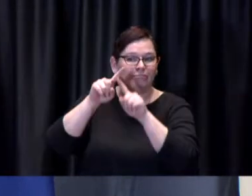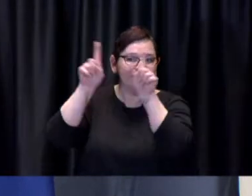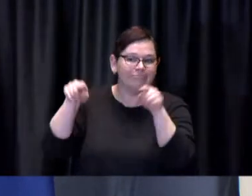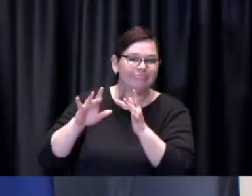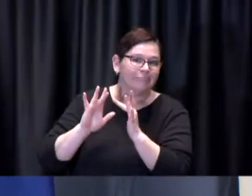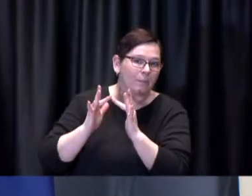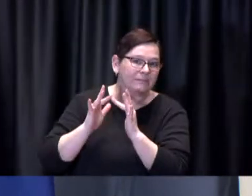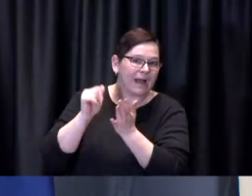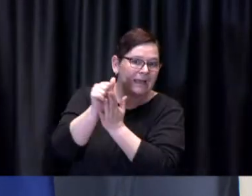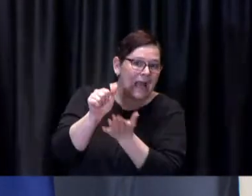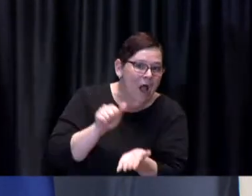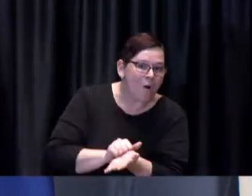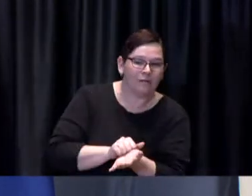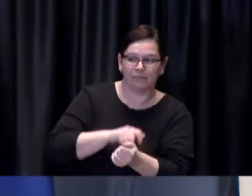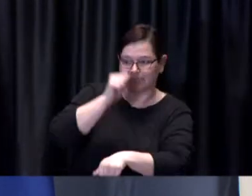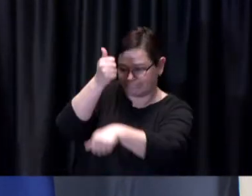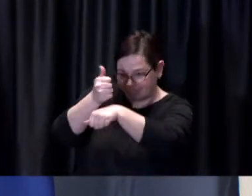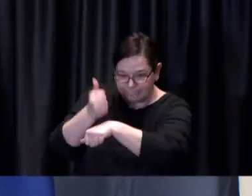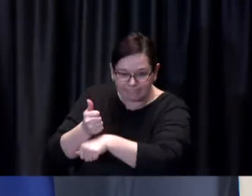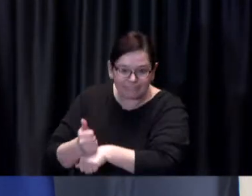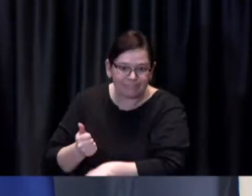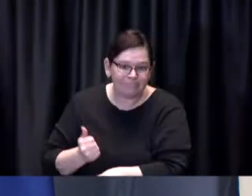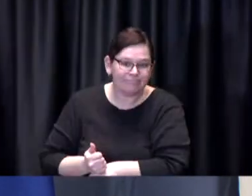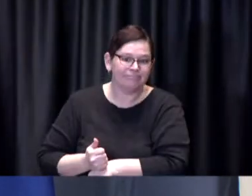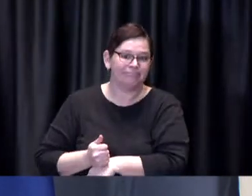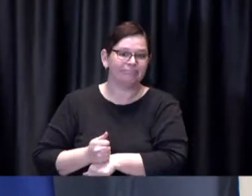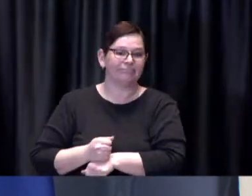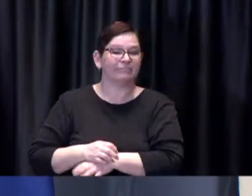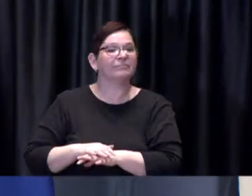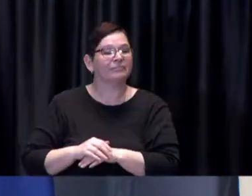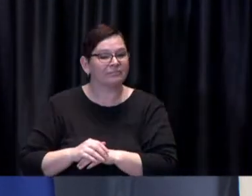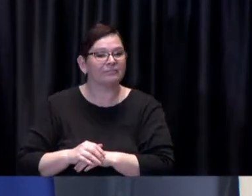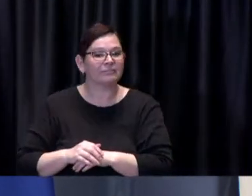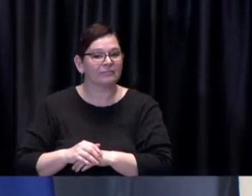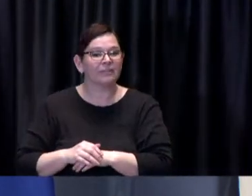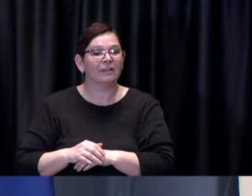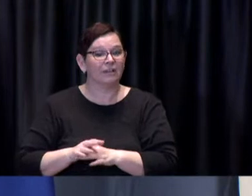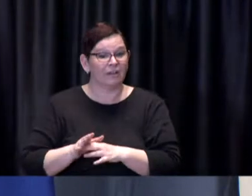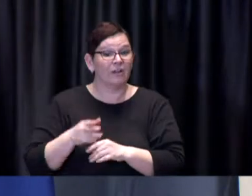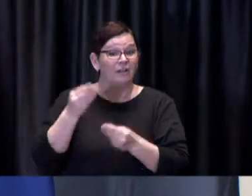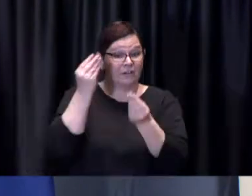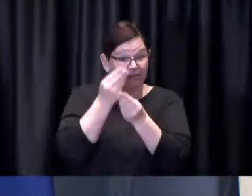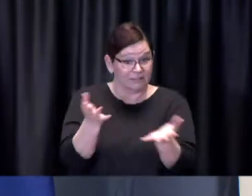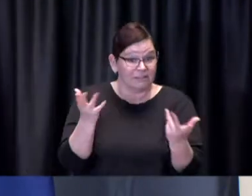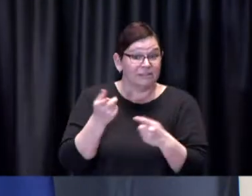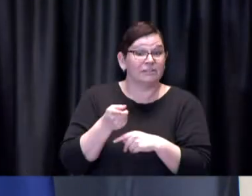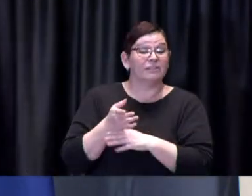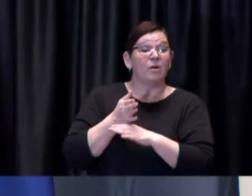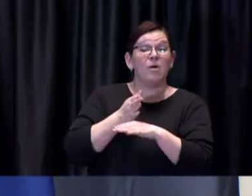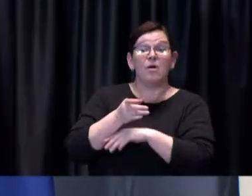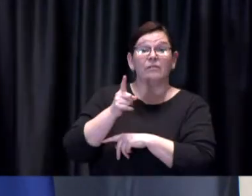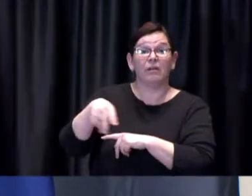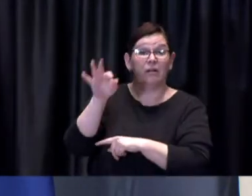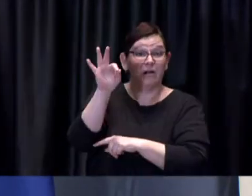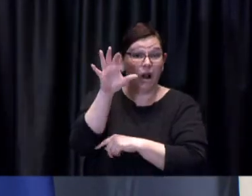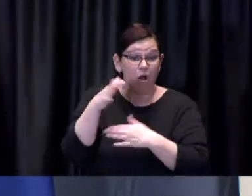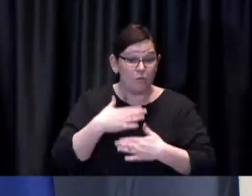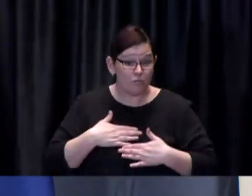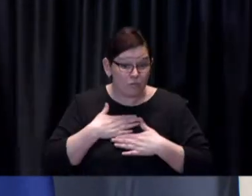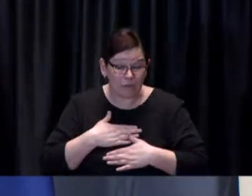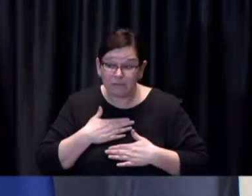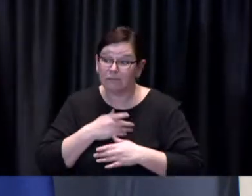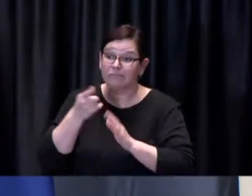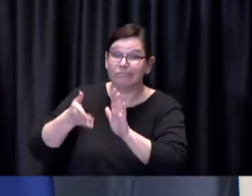I want to say a word of thanks to the more than 900 recreation workers who supported rink operations during the 2021 season.